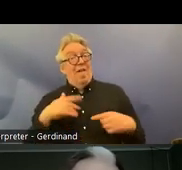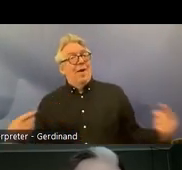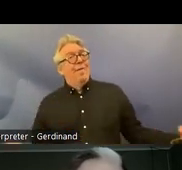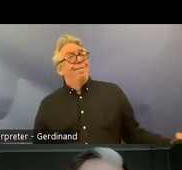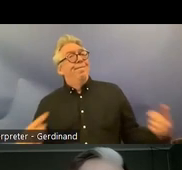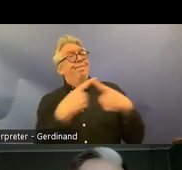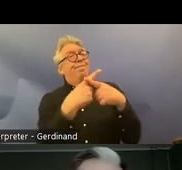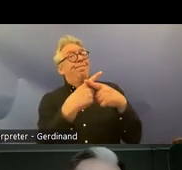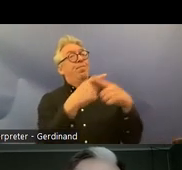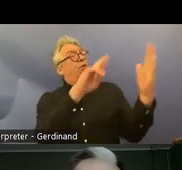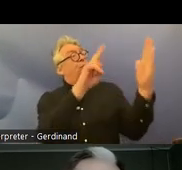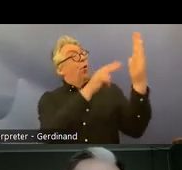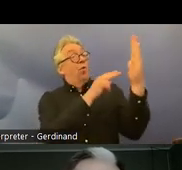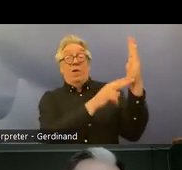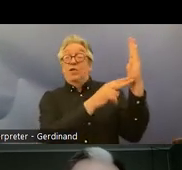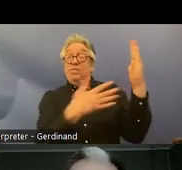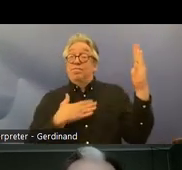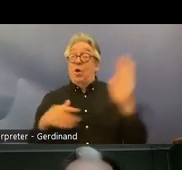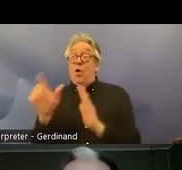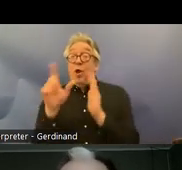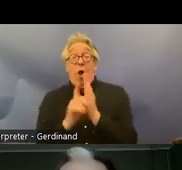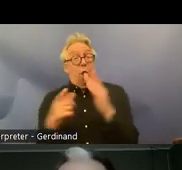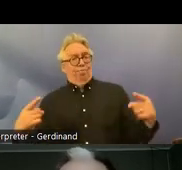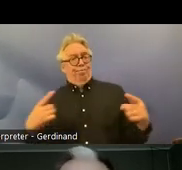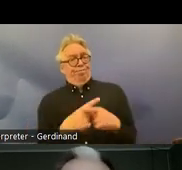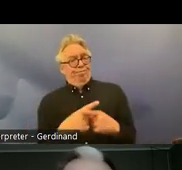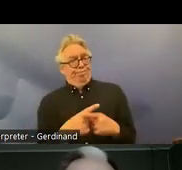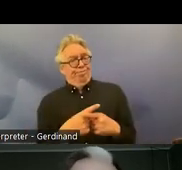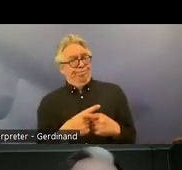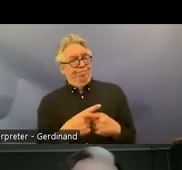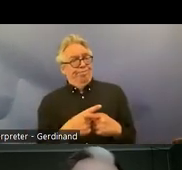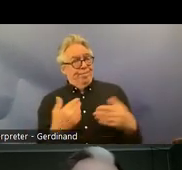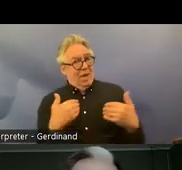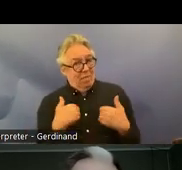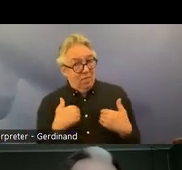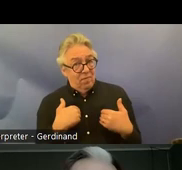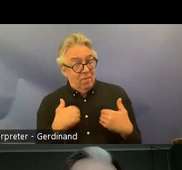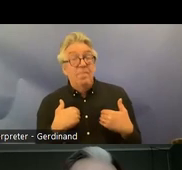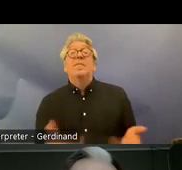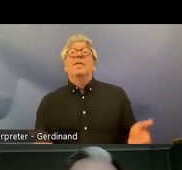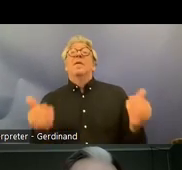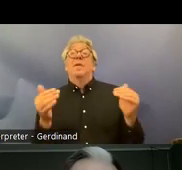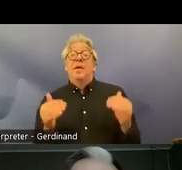convention and National legislation the um the convention uh